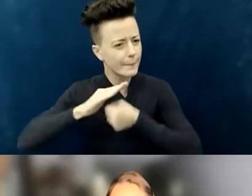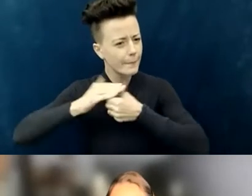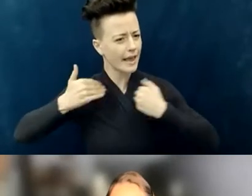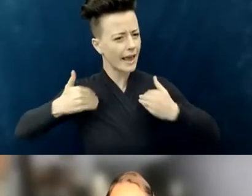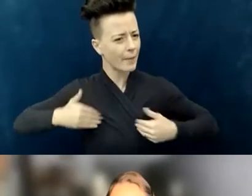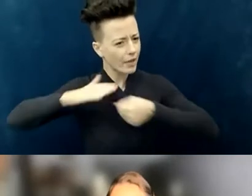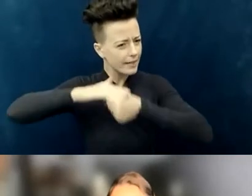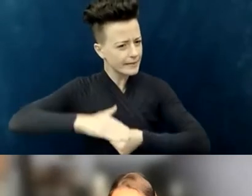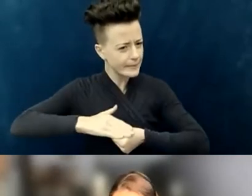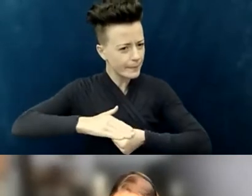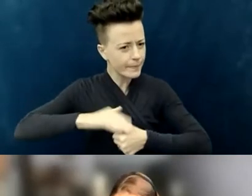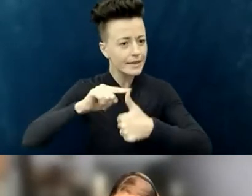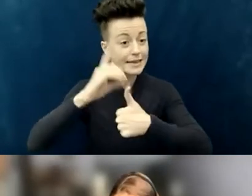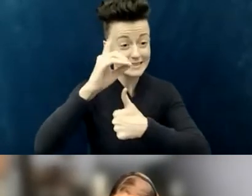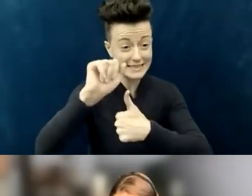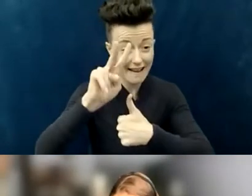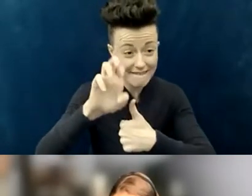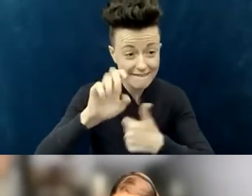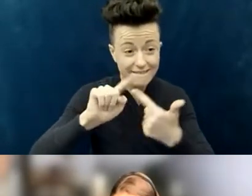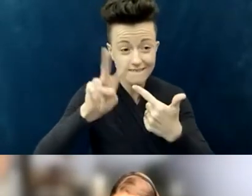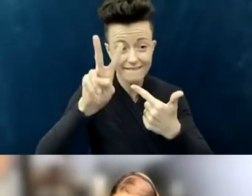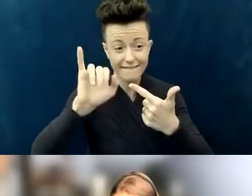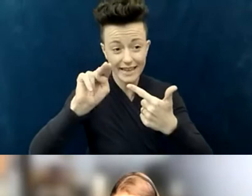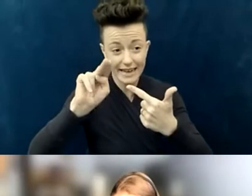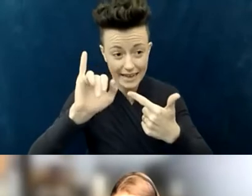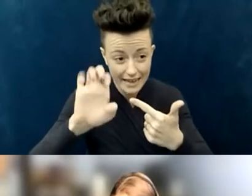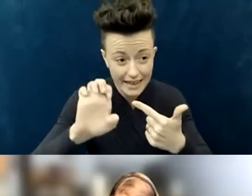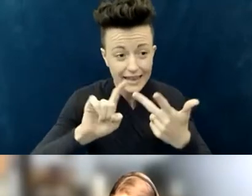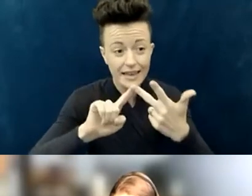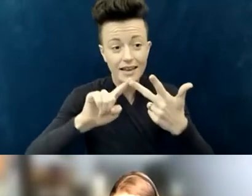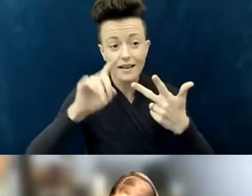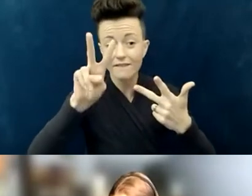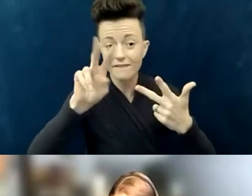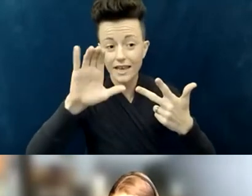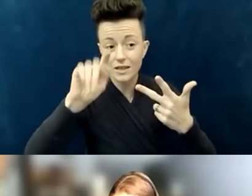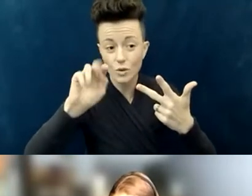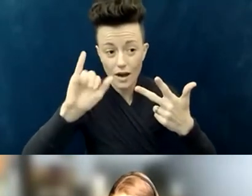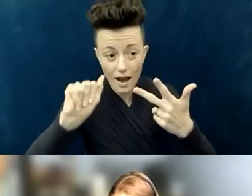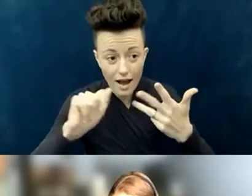We'll go Dave, Vinnie, Victoria, Judy, Lynn, and Melinda.